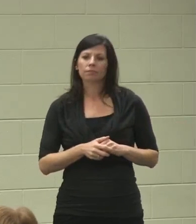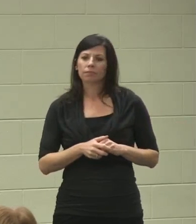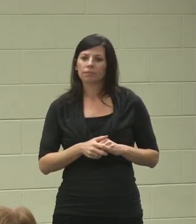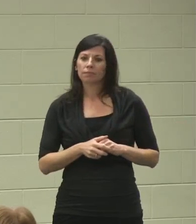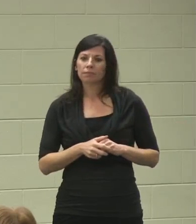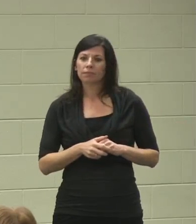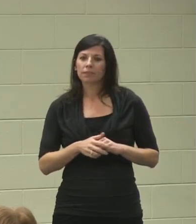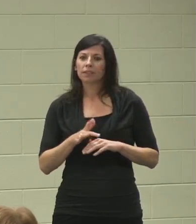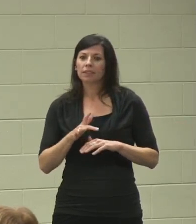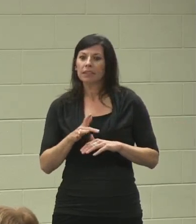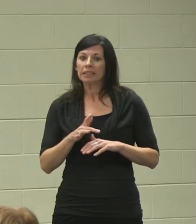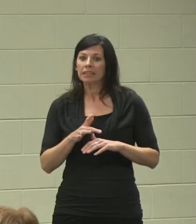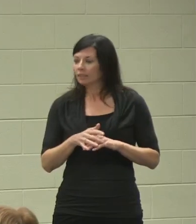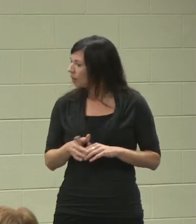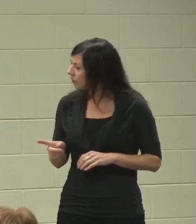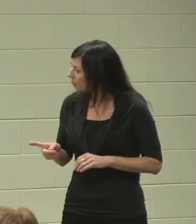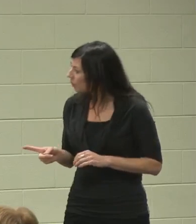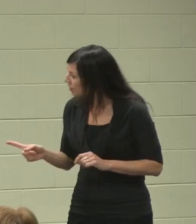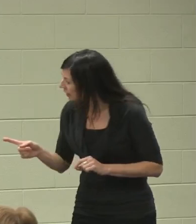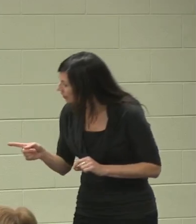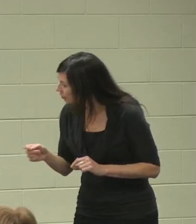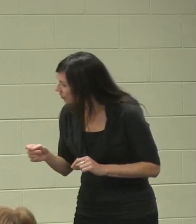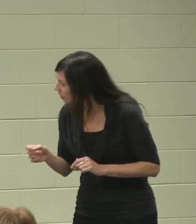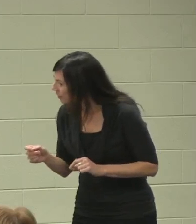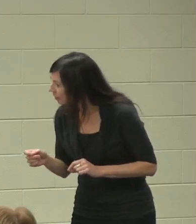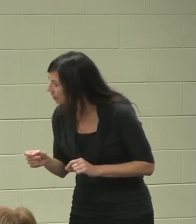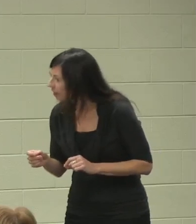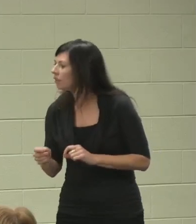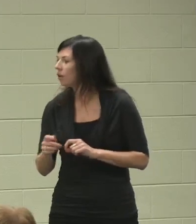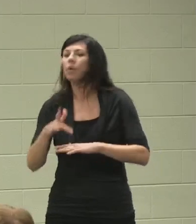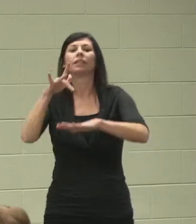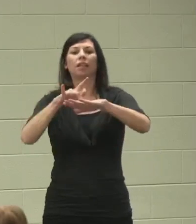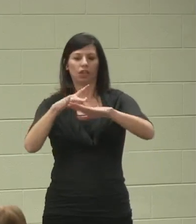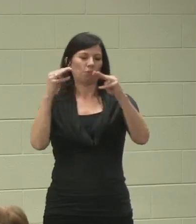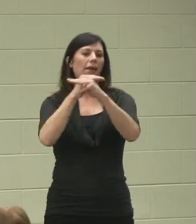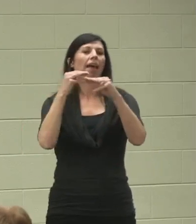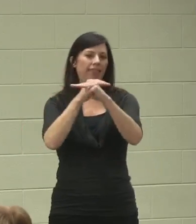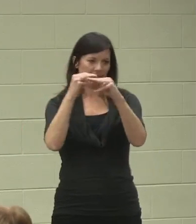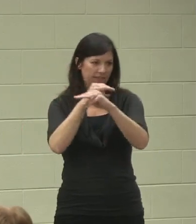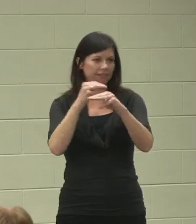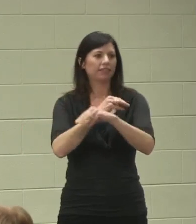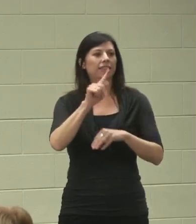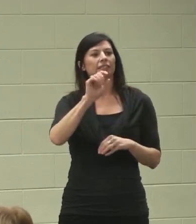And what were you doing there? "Sorting all the..." Touch Math.